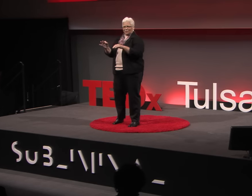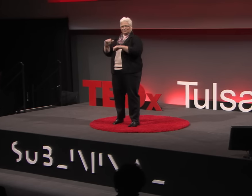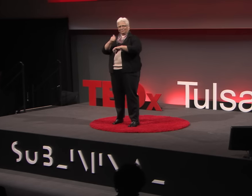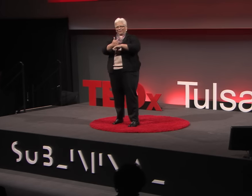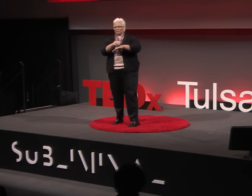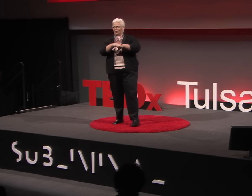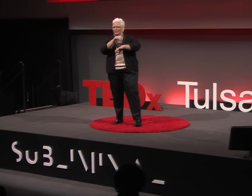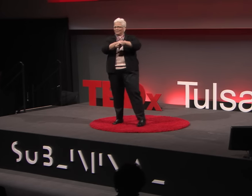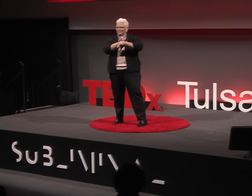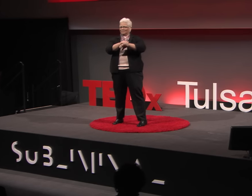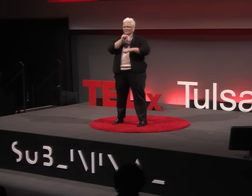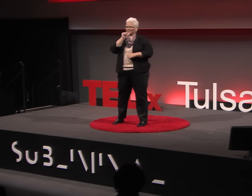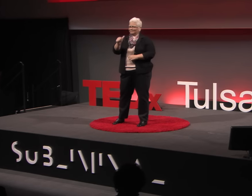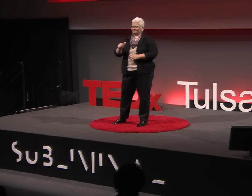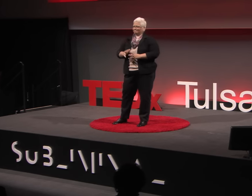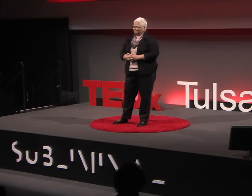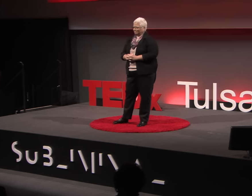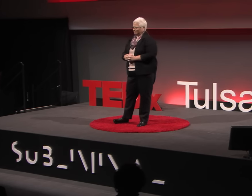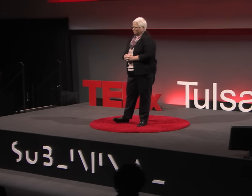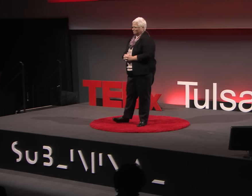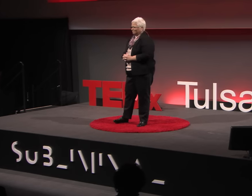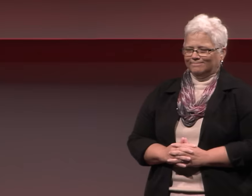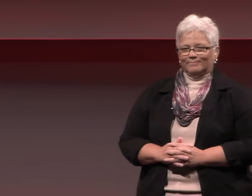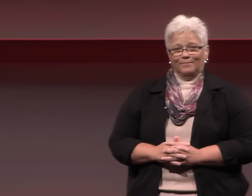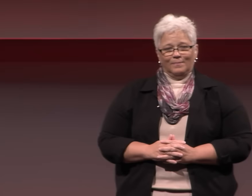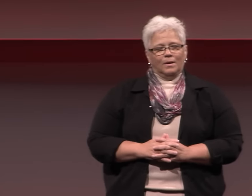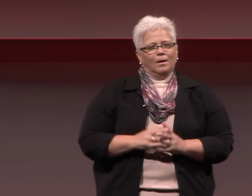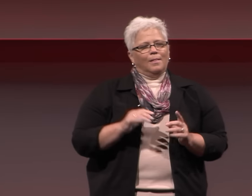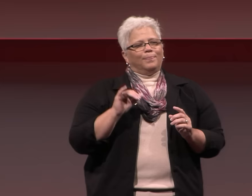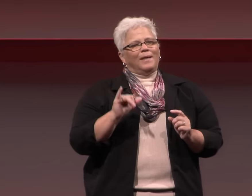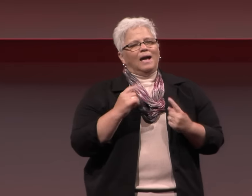People would assume that sign language was based on English, but it was not.